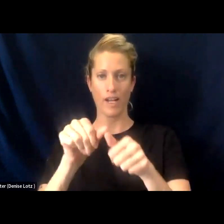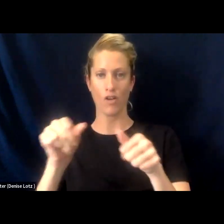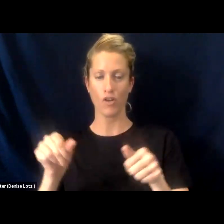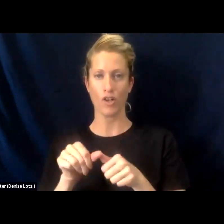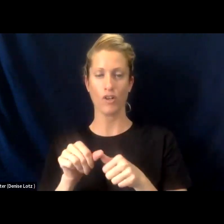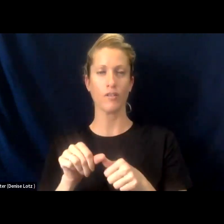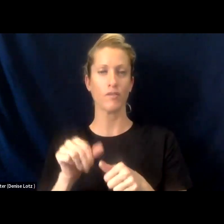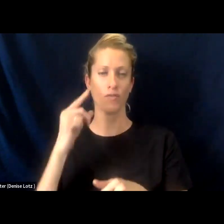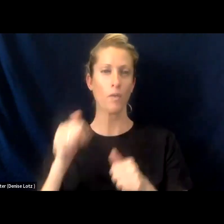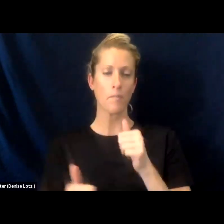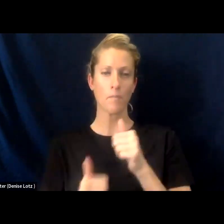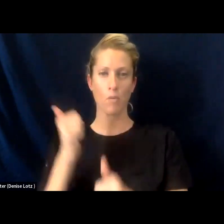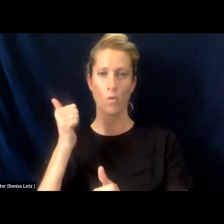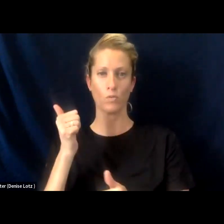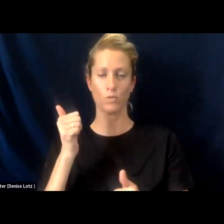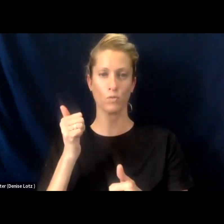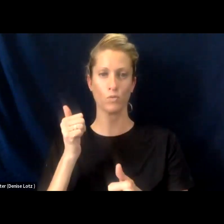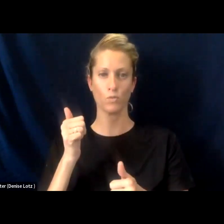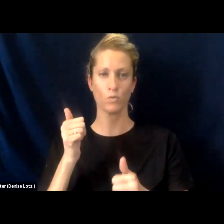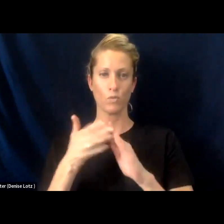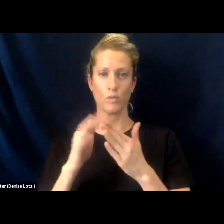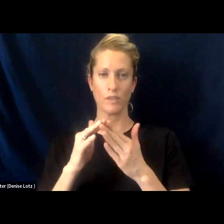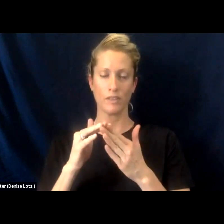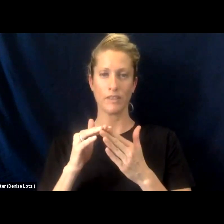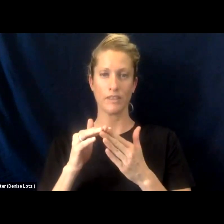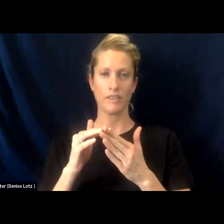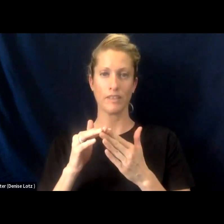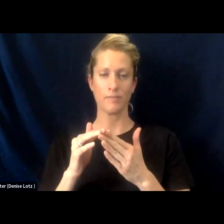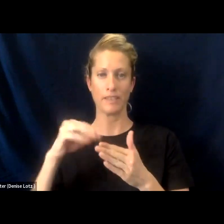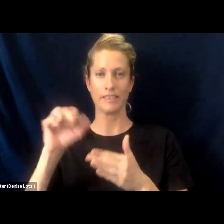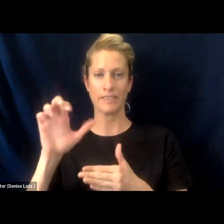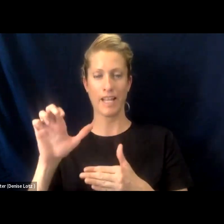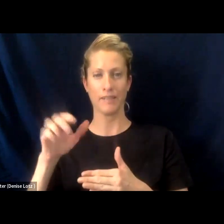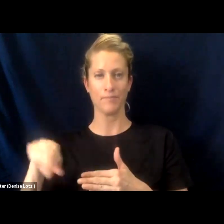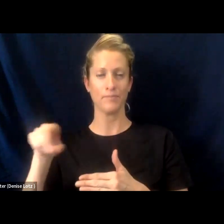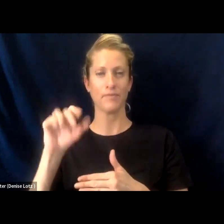most impoverished community in Sacramento County. So those are a variety of our projects.